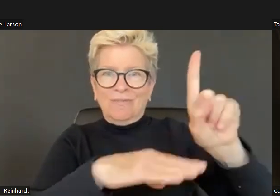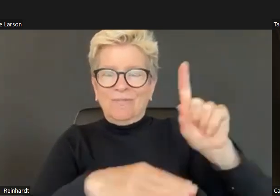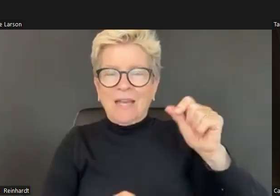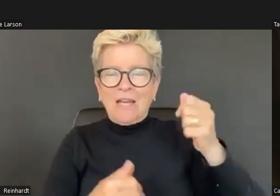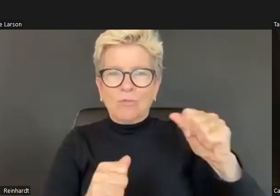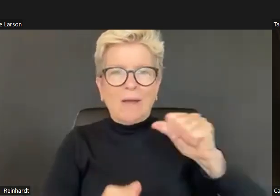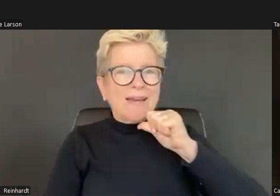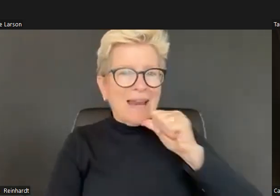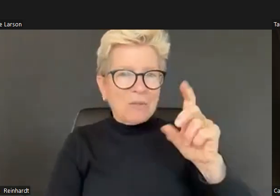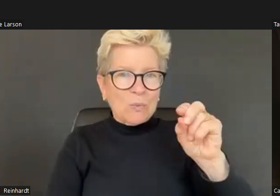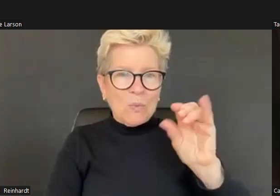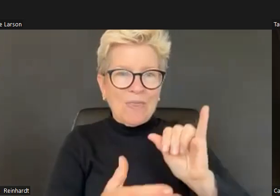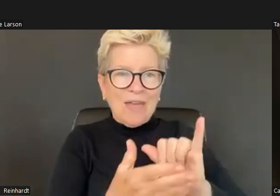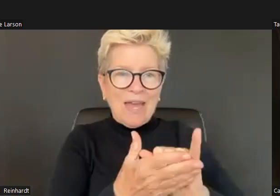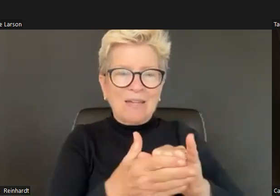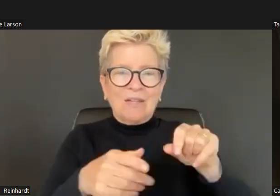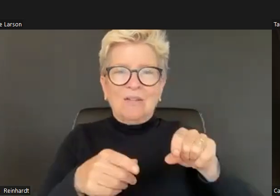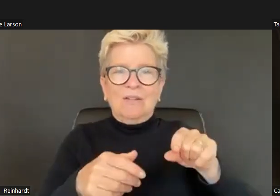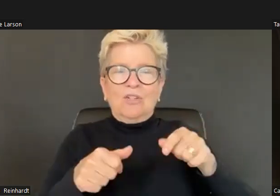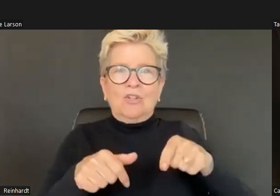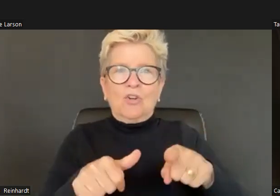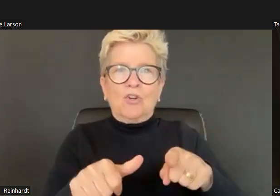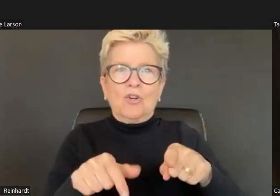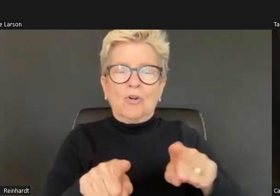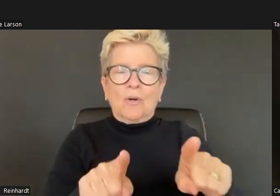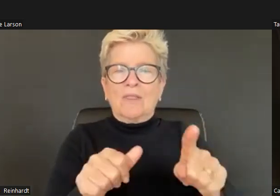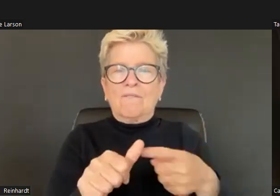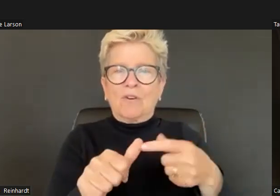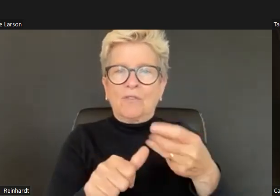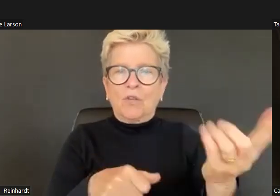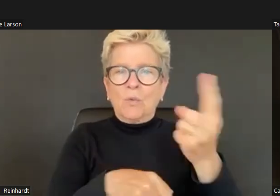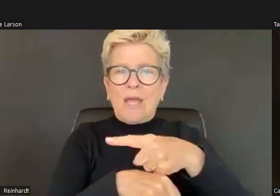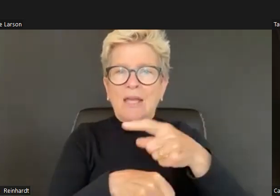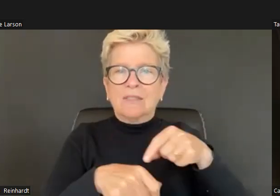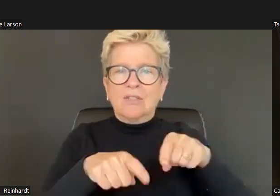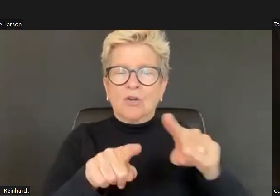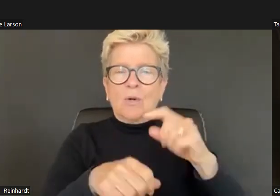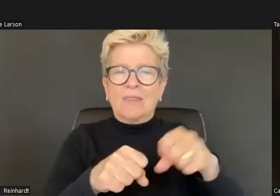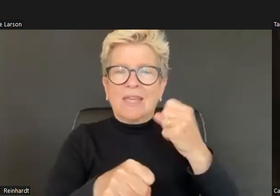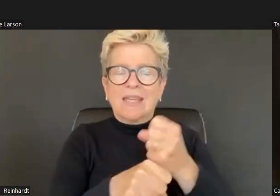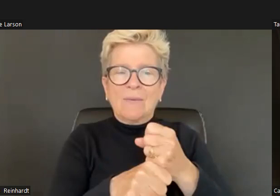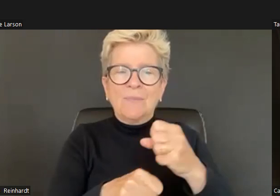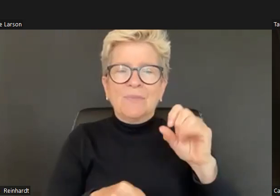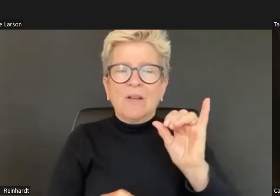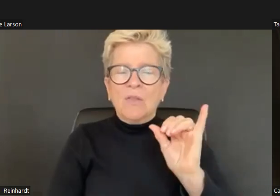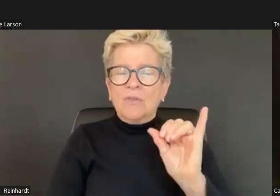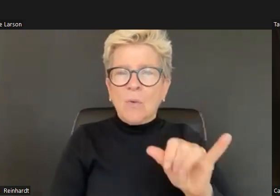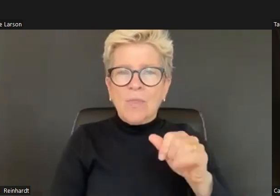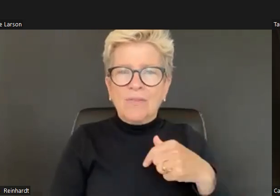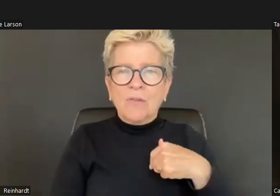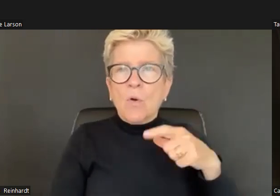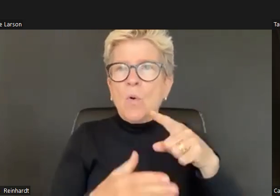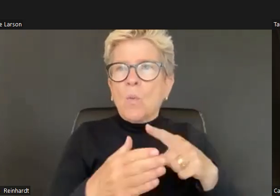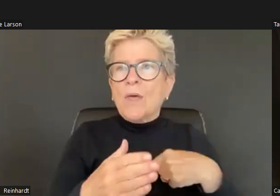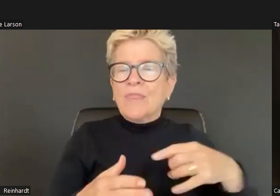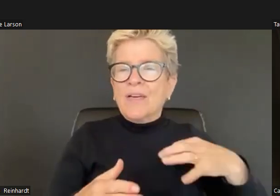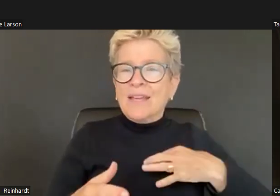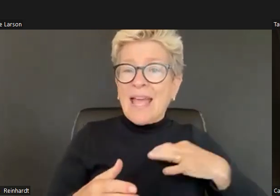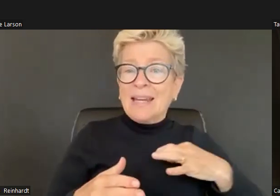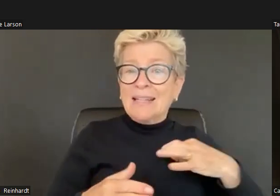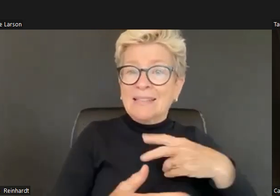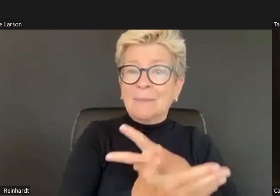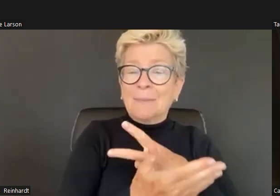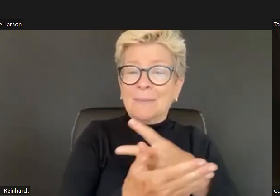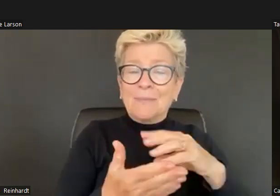They might see me mingling and moving around. I try not to be the stage on the stage as much as I can.